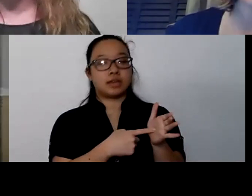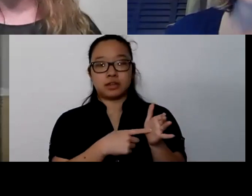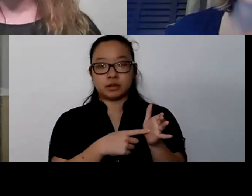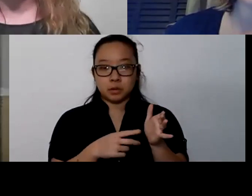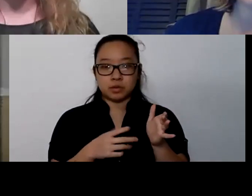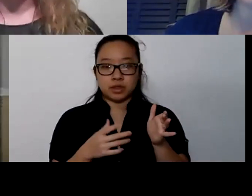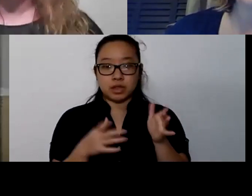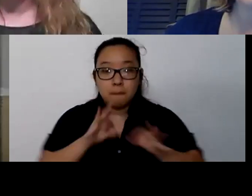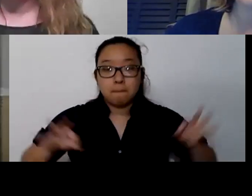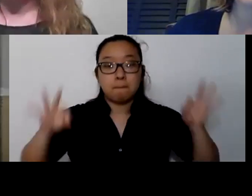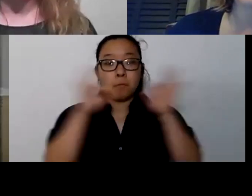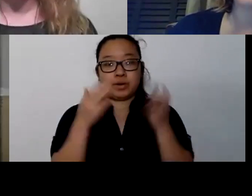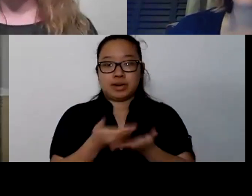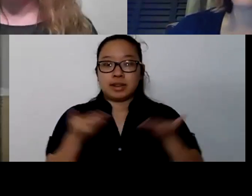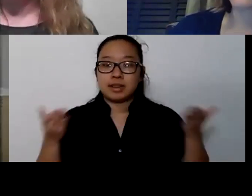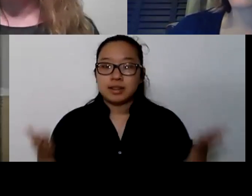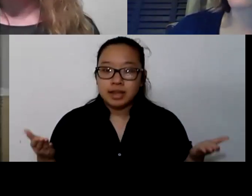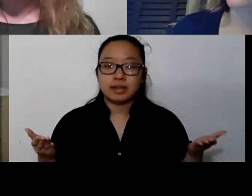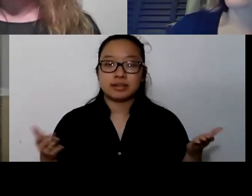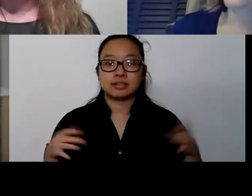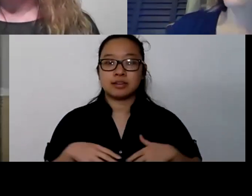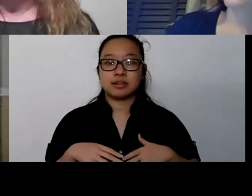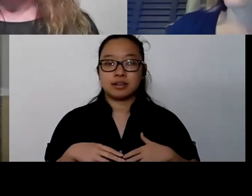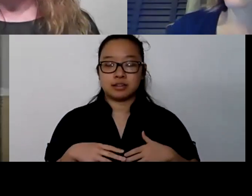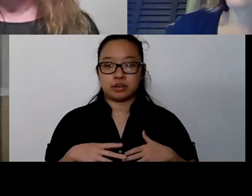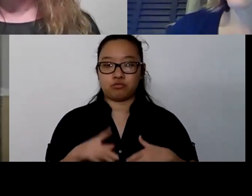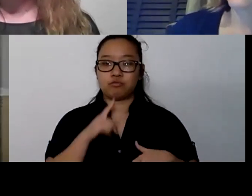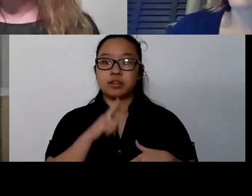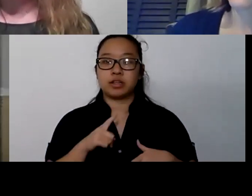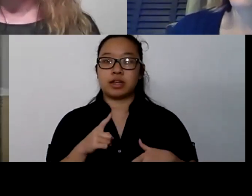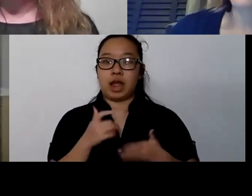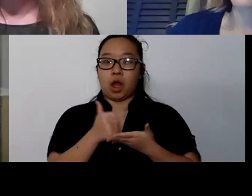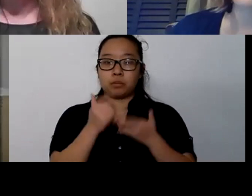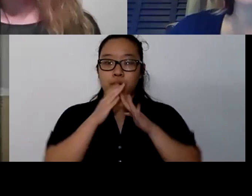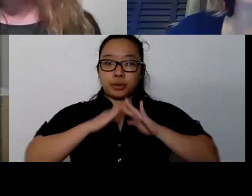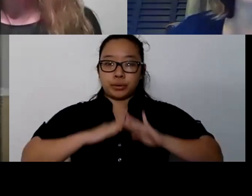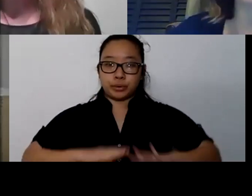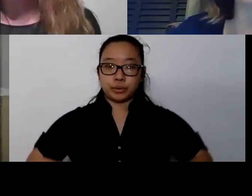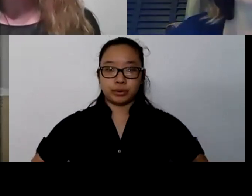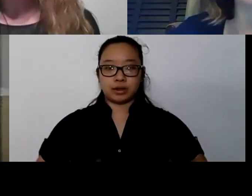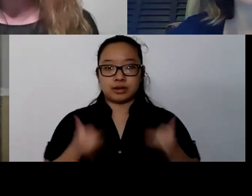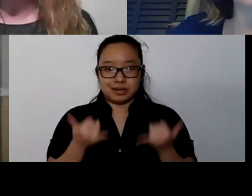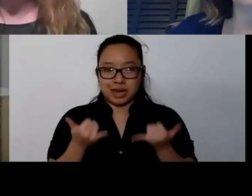Those outlets that we had are gone. And so we are all experiencing a chronic trauma.